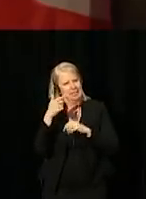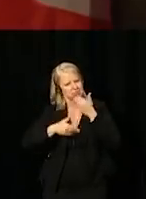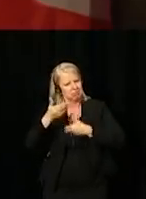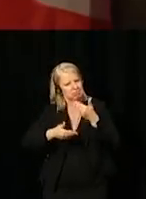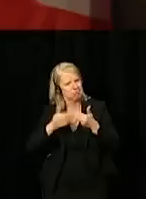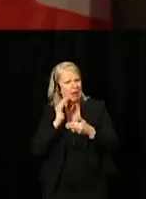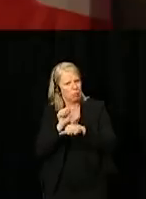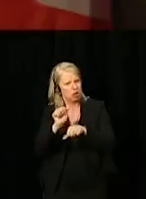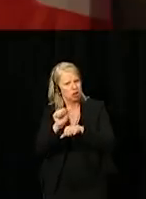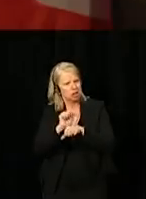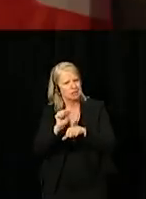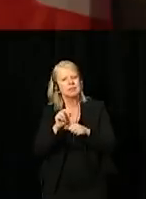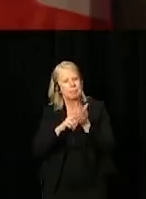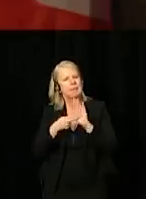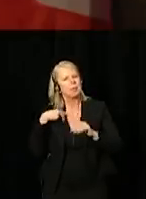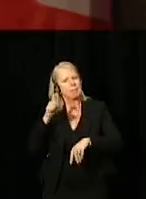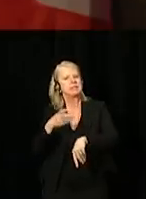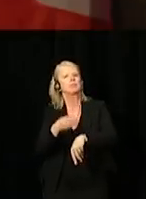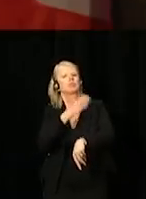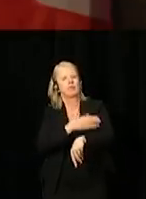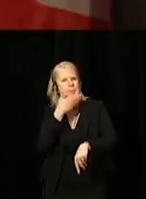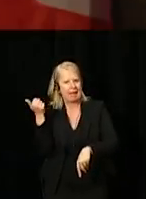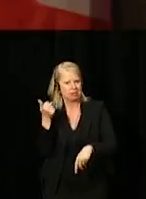We need to do a better job in recruiting, developing,